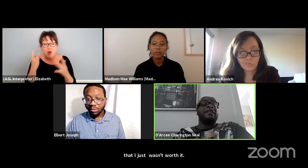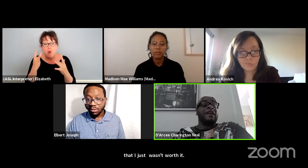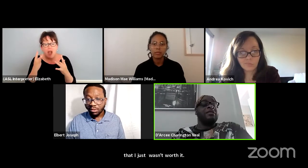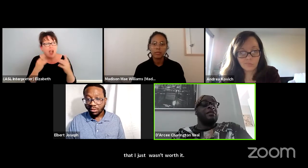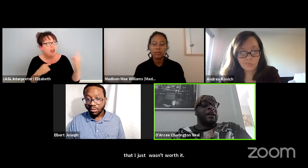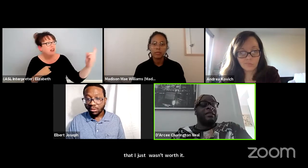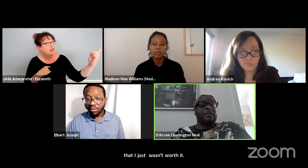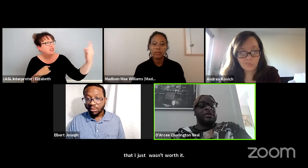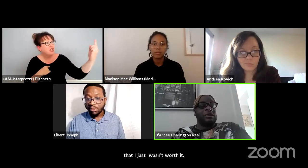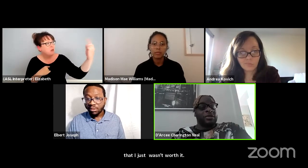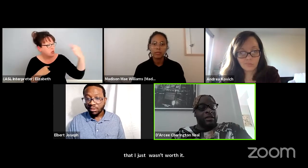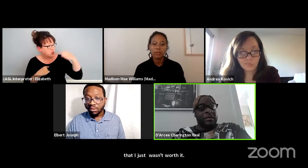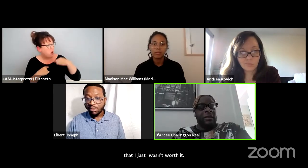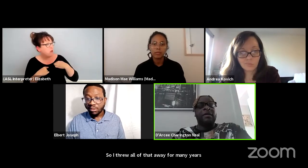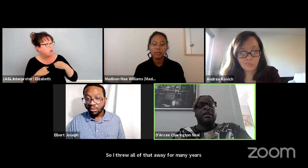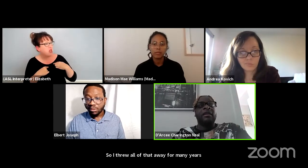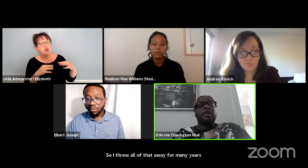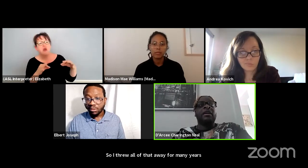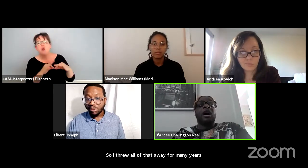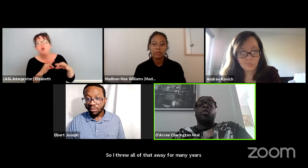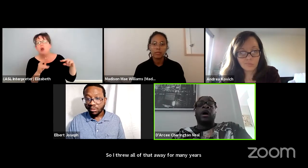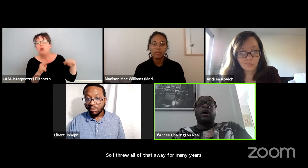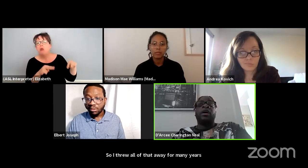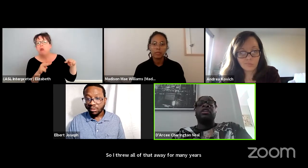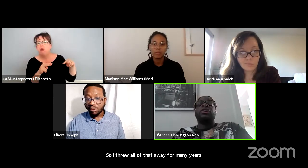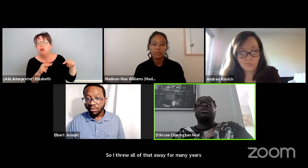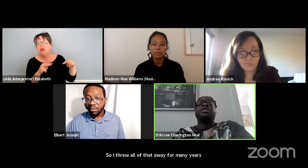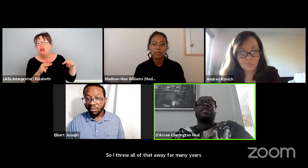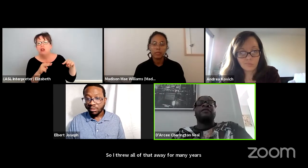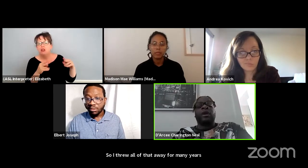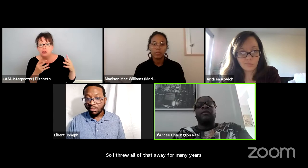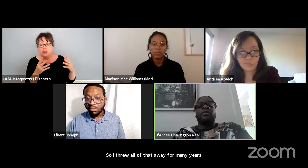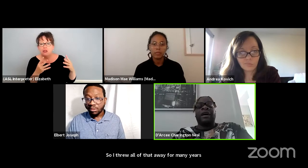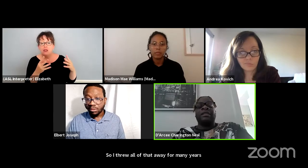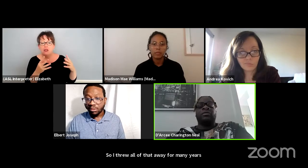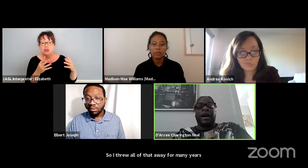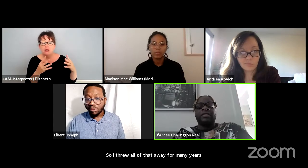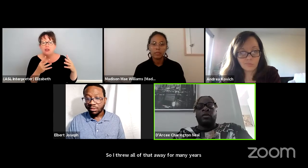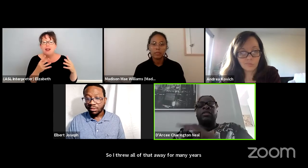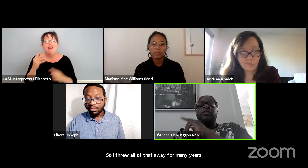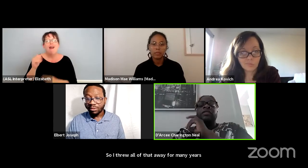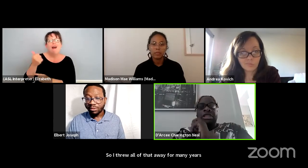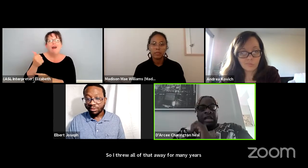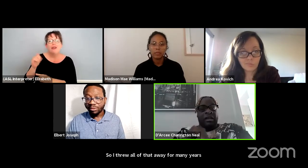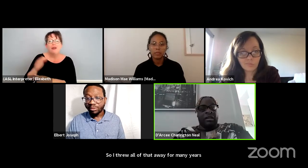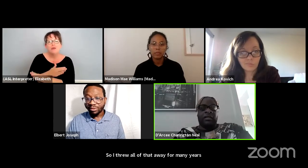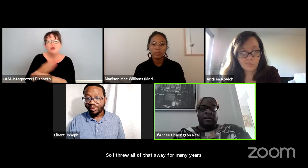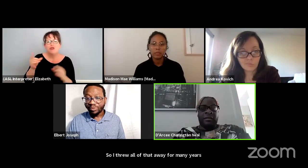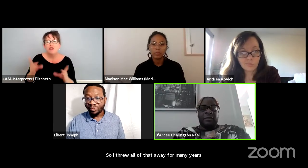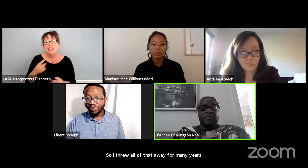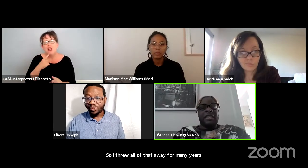by another director in the Musical Theater Department. Well, you know, you just have to wait for the right director with vision